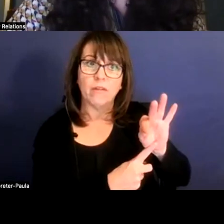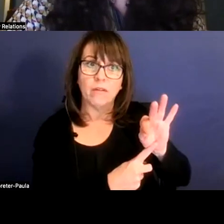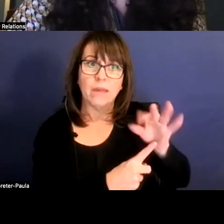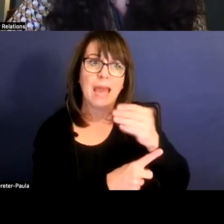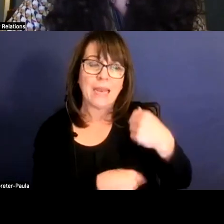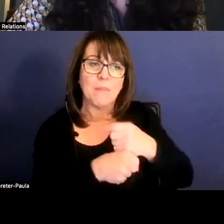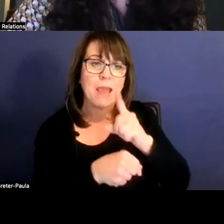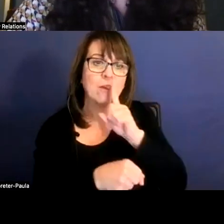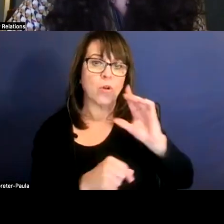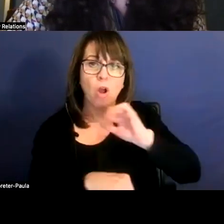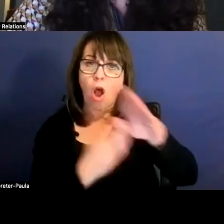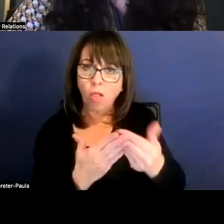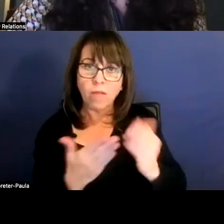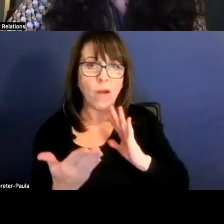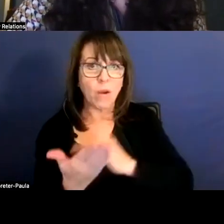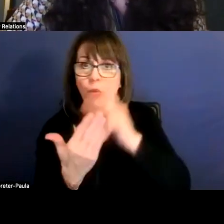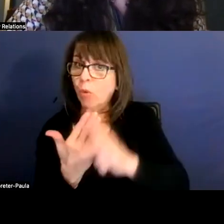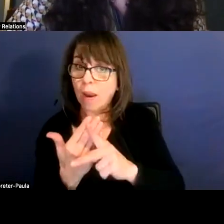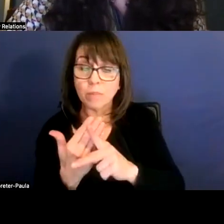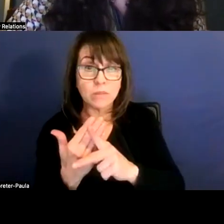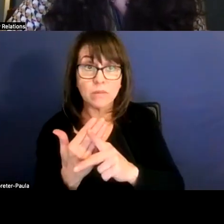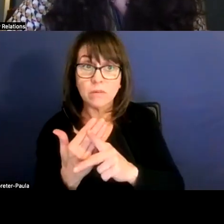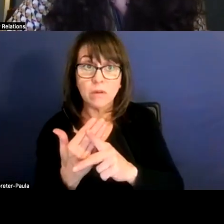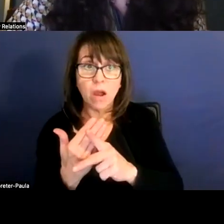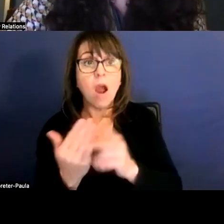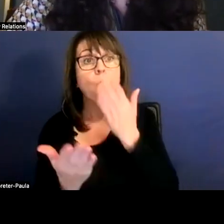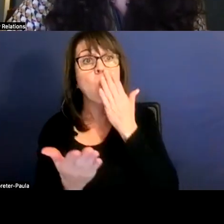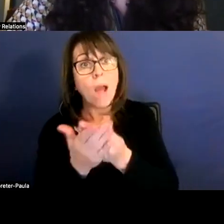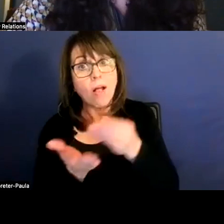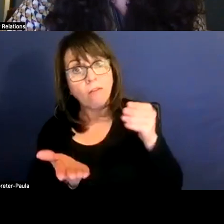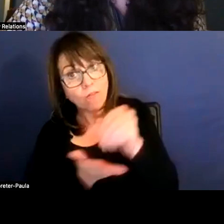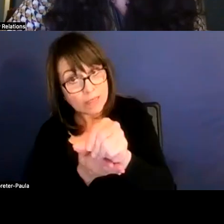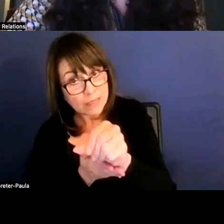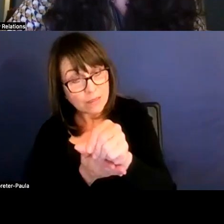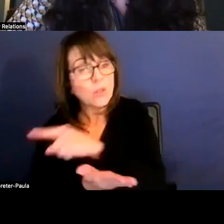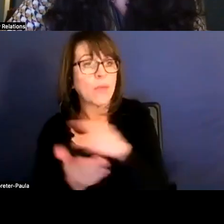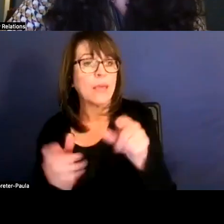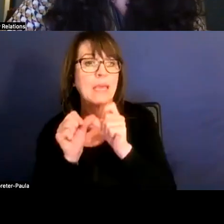that all our great programs are are well-funded so they can continue striving.